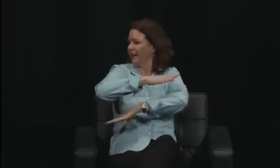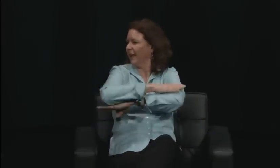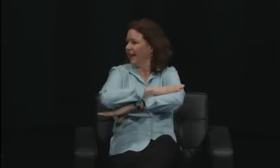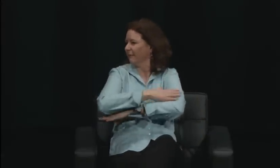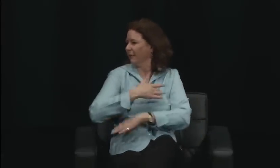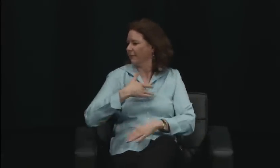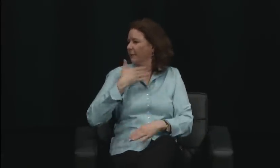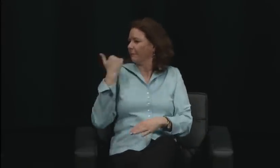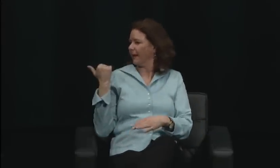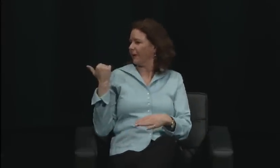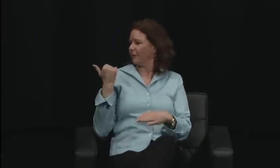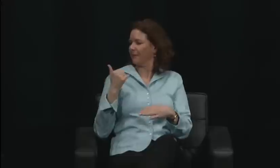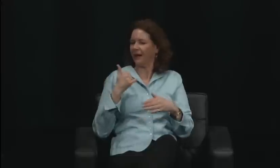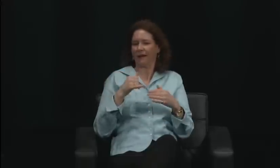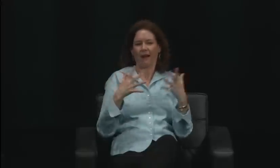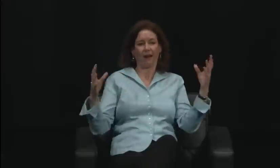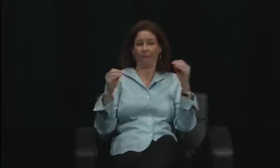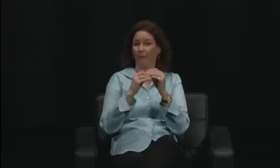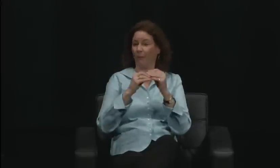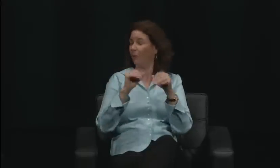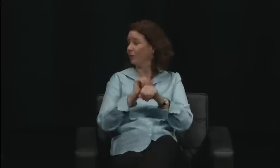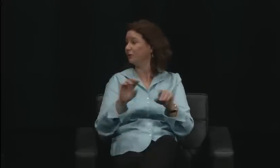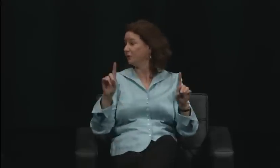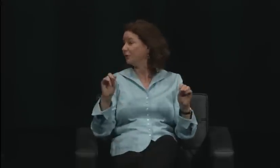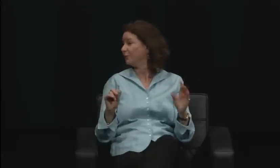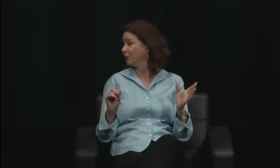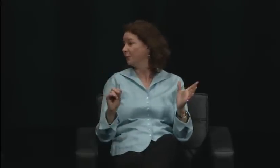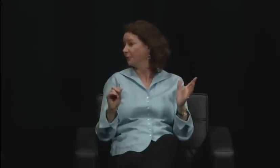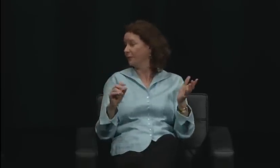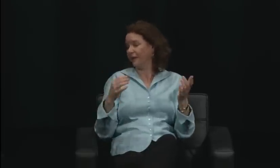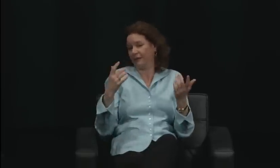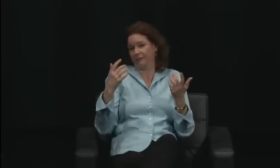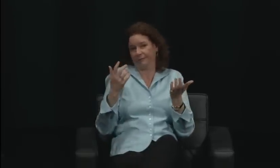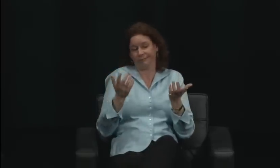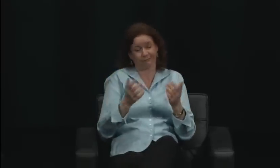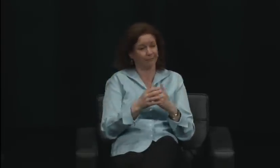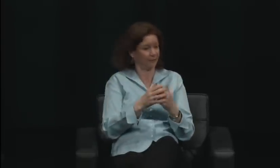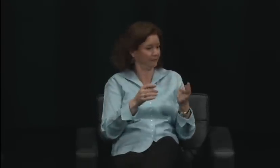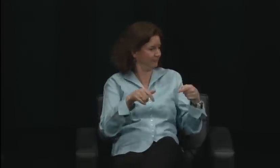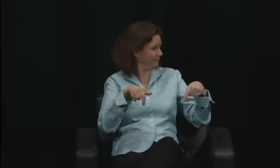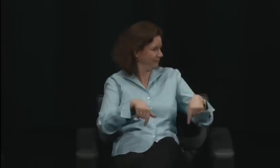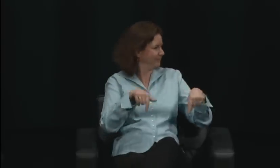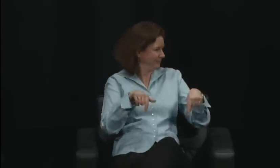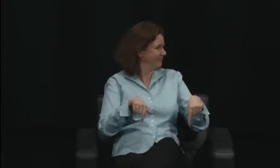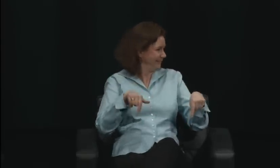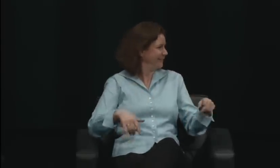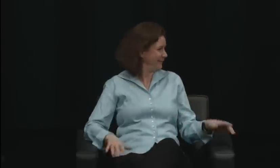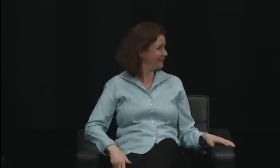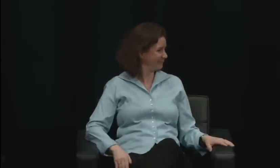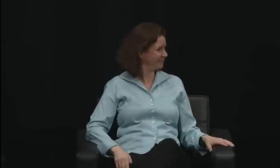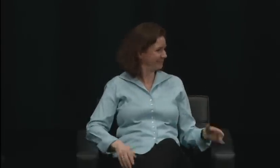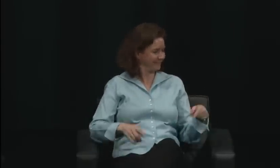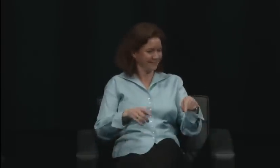I don't think we are. In the '80s, there was a terrible issue